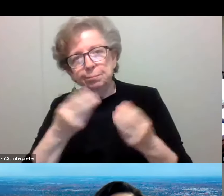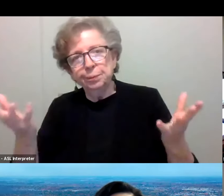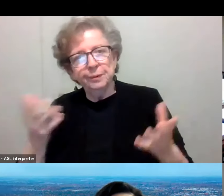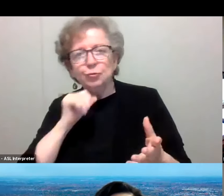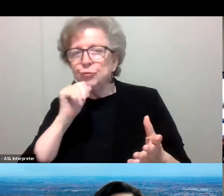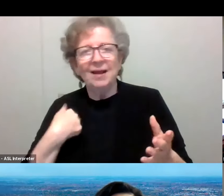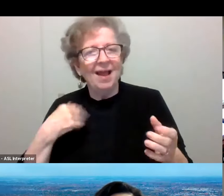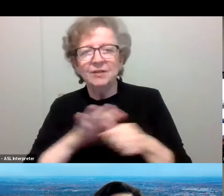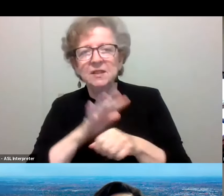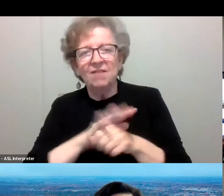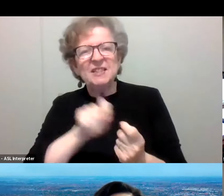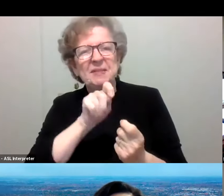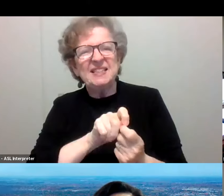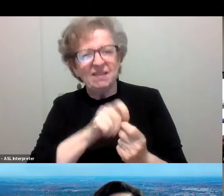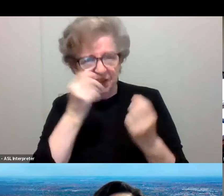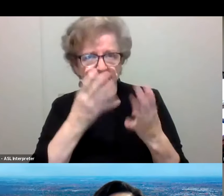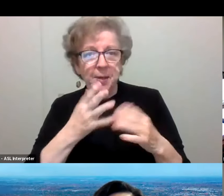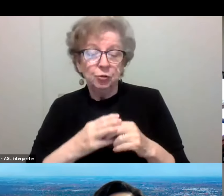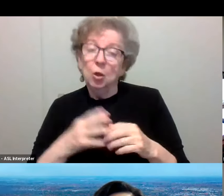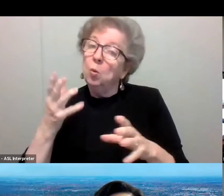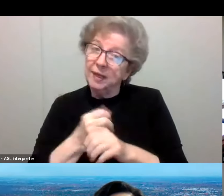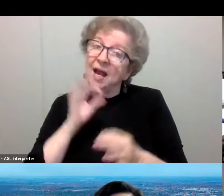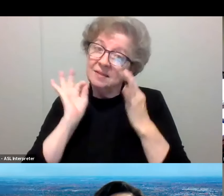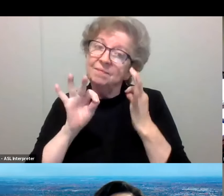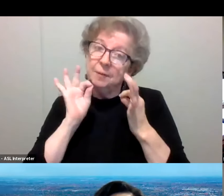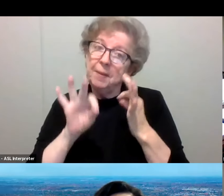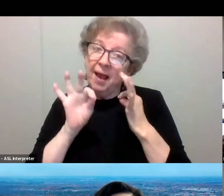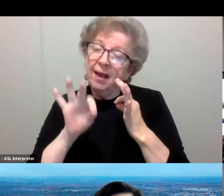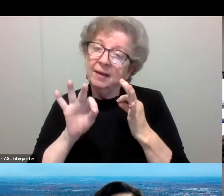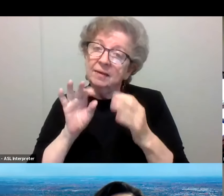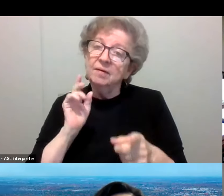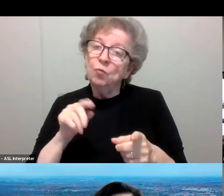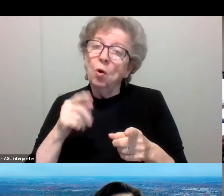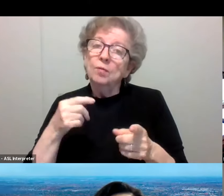You know, we have received some feedback and the content of the notification changed a little bit this year